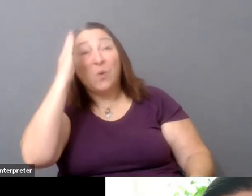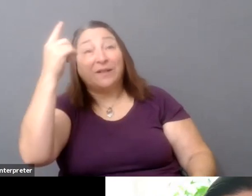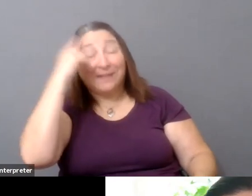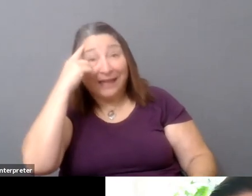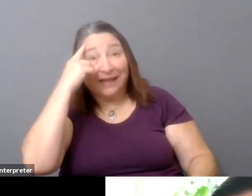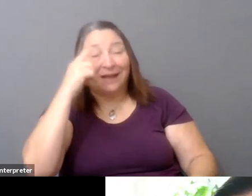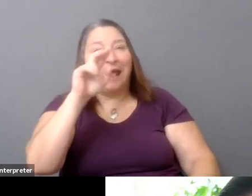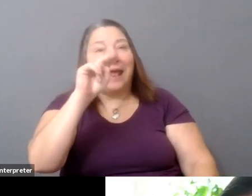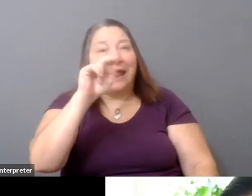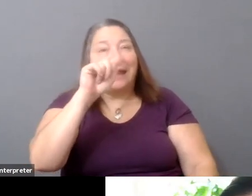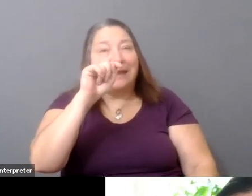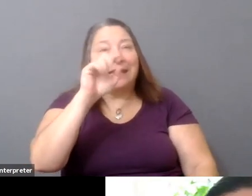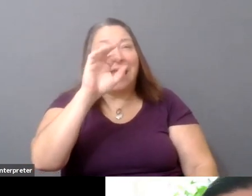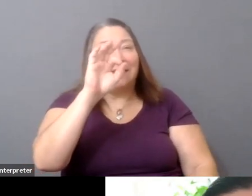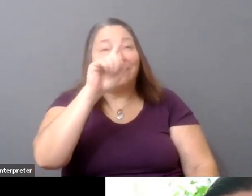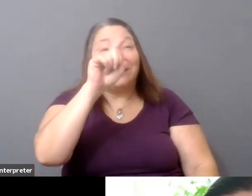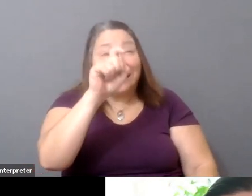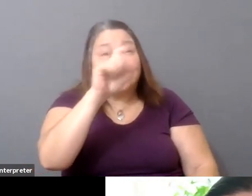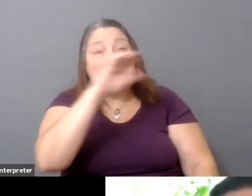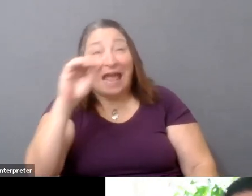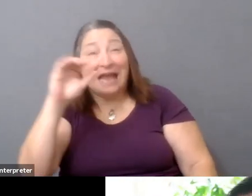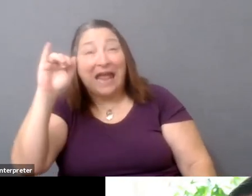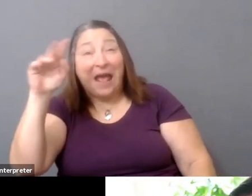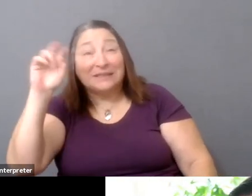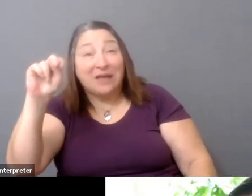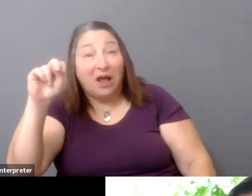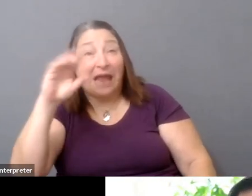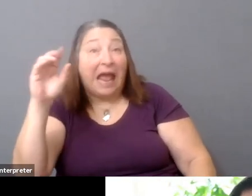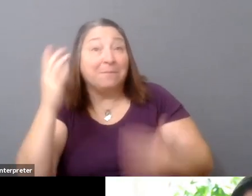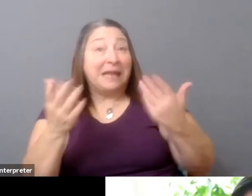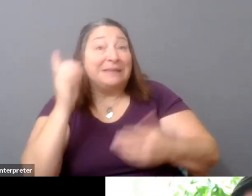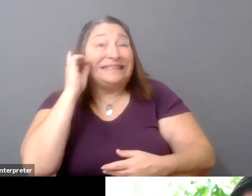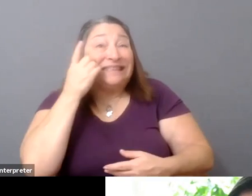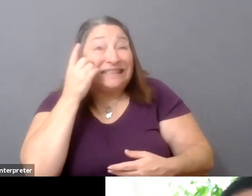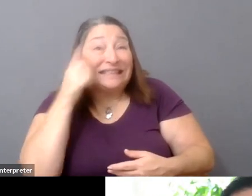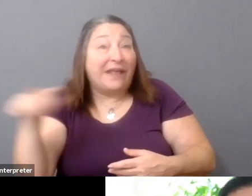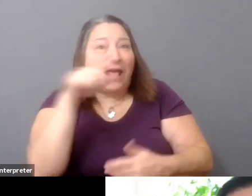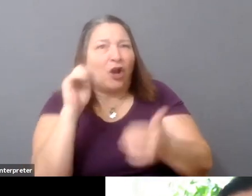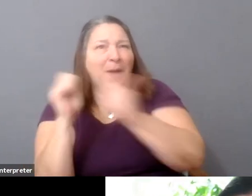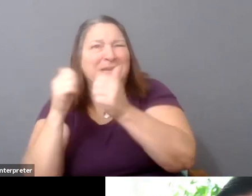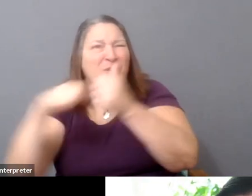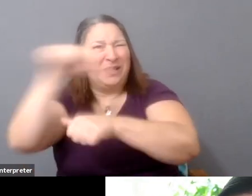Like, that's a-- you know, and potentially Disney. You know, and these are unprecedented things that